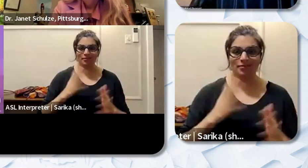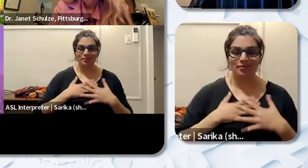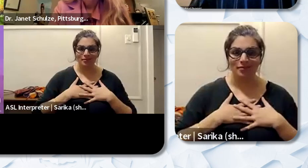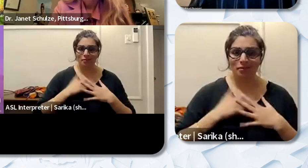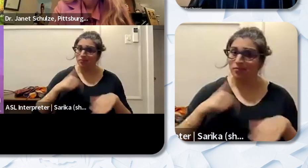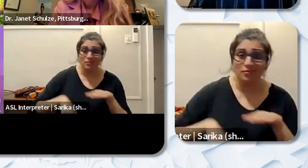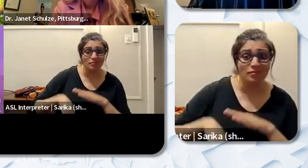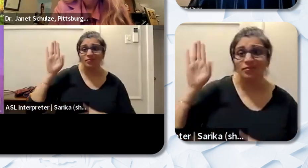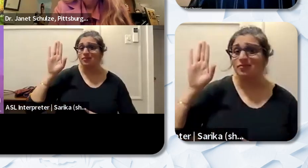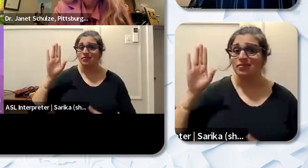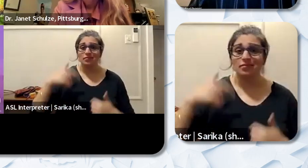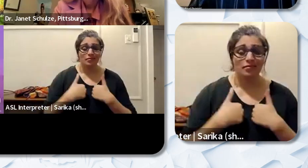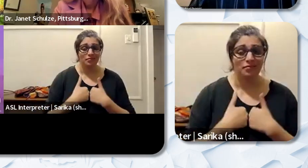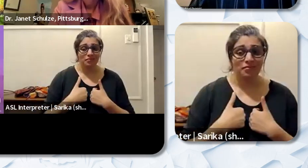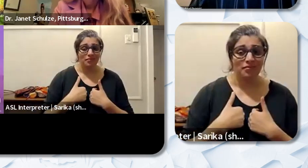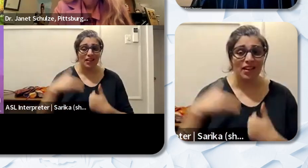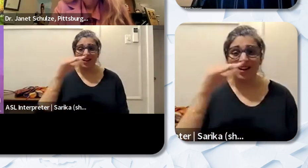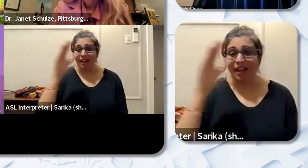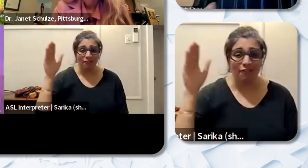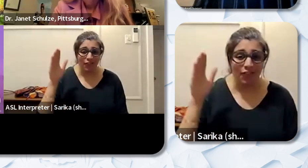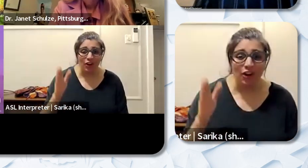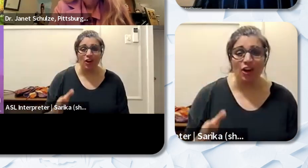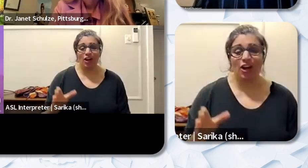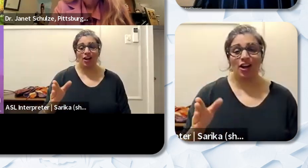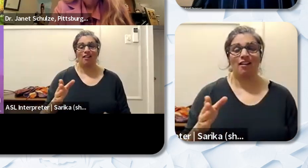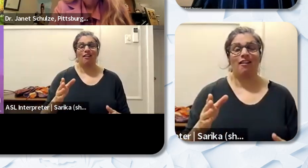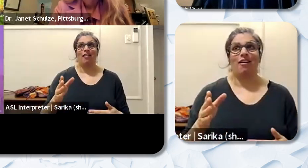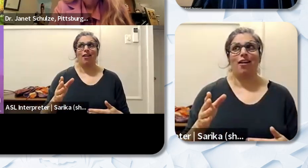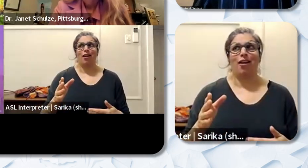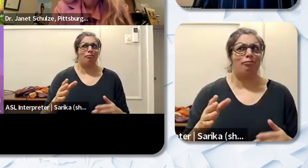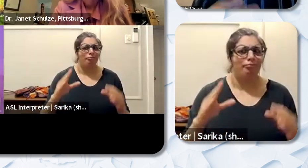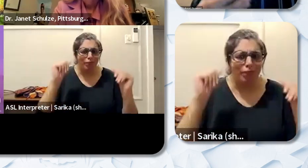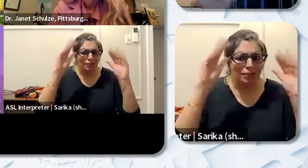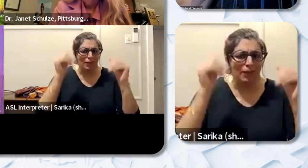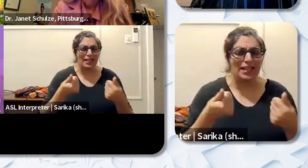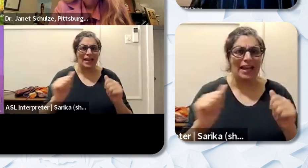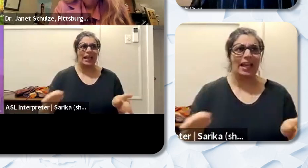up I I would never expected any attention to my hair and as someone who's you know still in